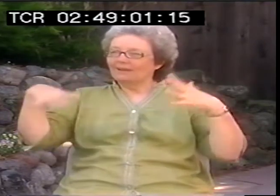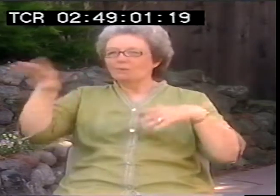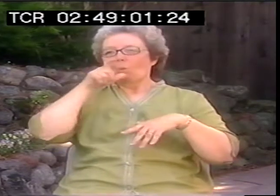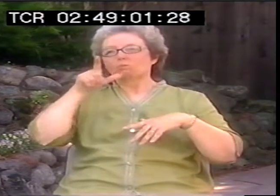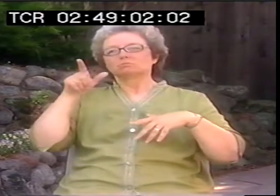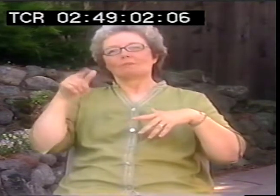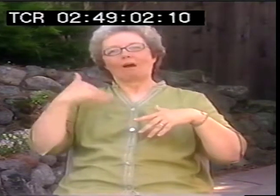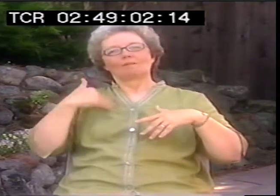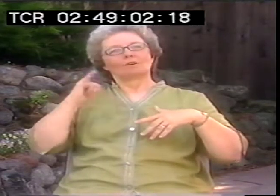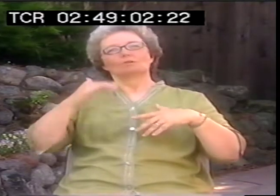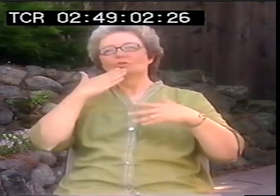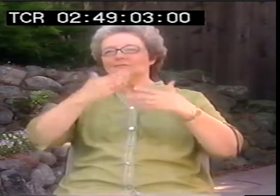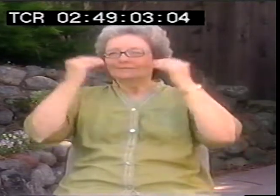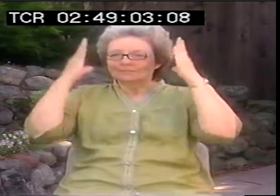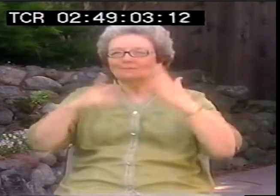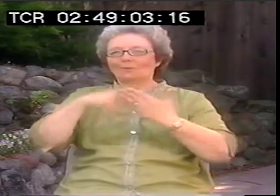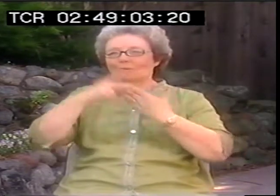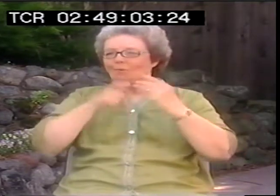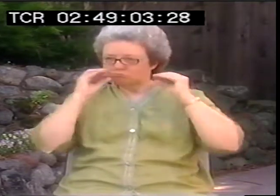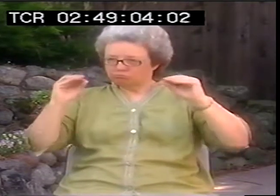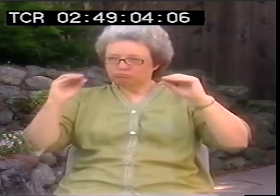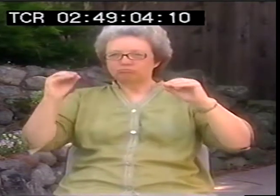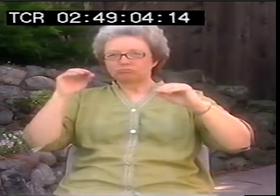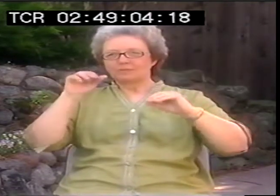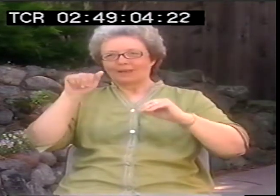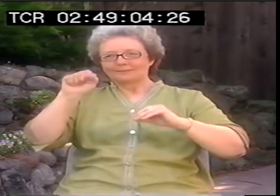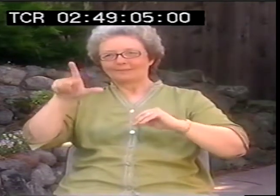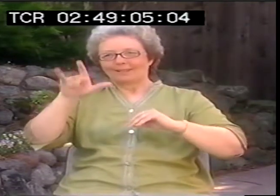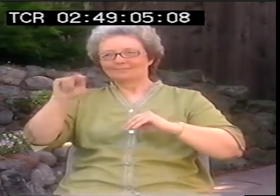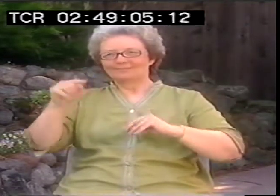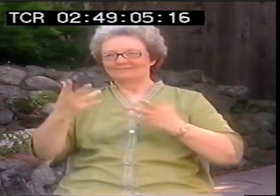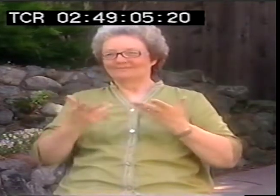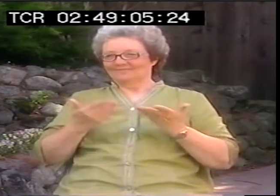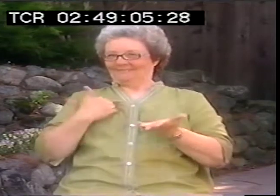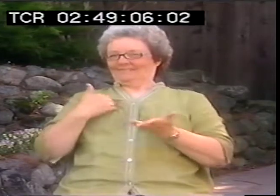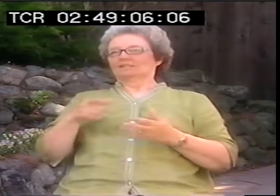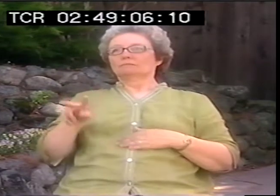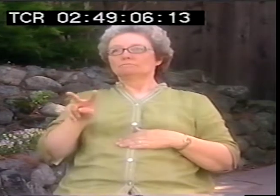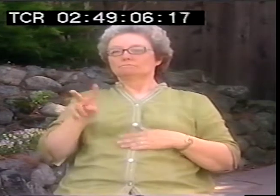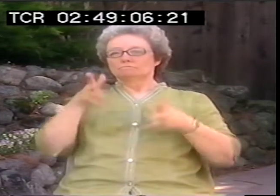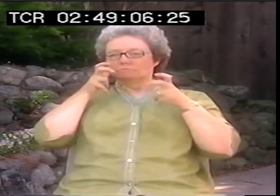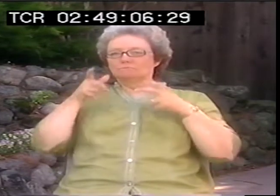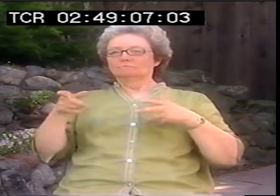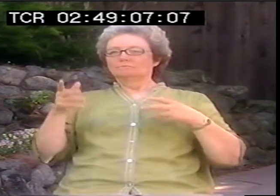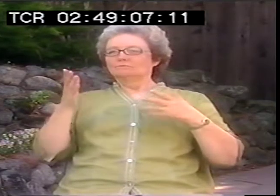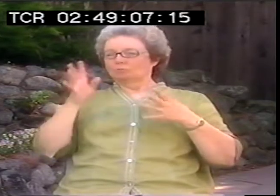Those who do are so fortunate. There are great teachers who have created curricula in ASL lit, and programs to foster creativity.